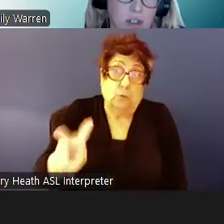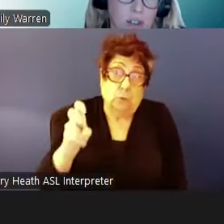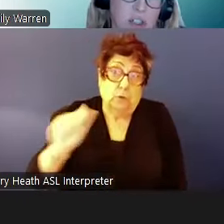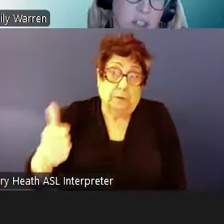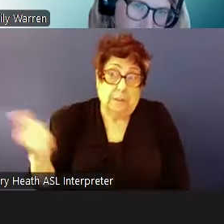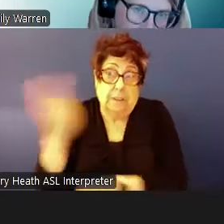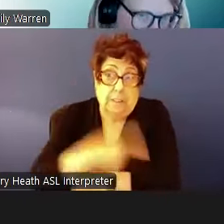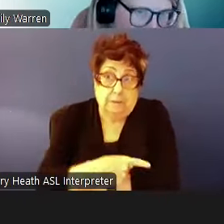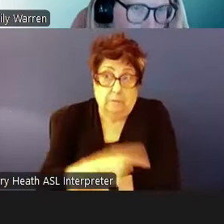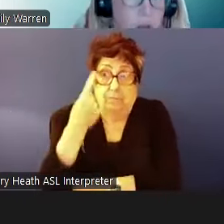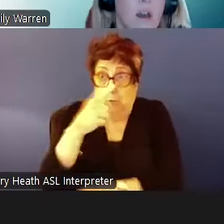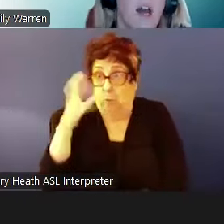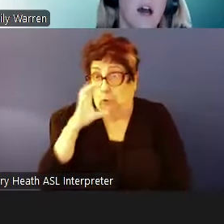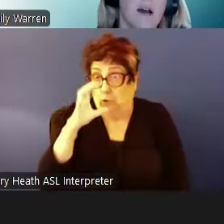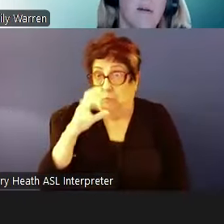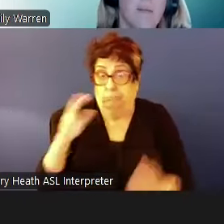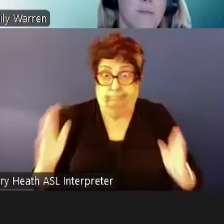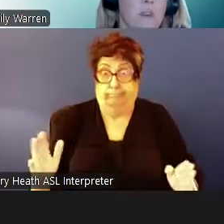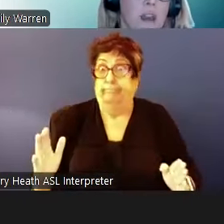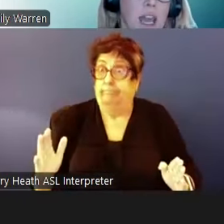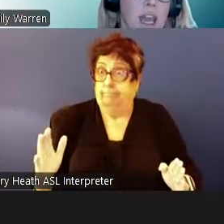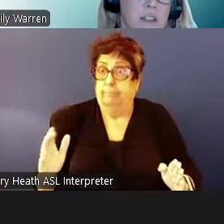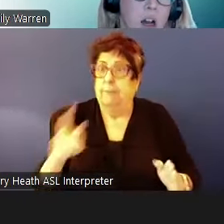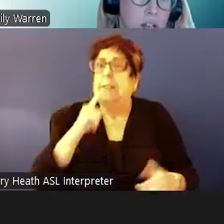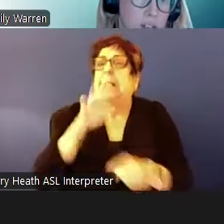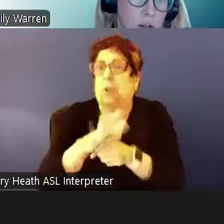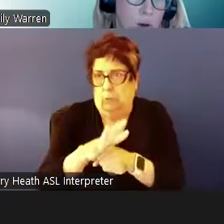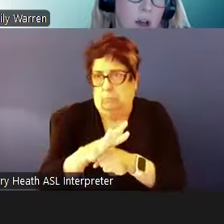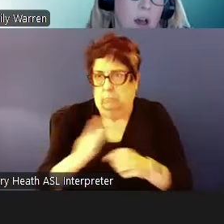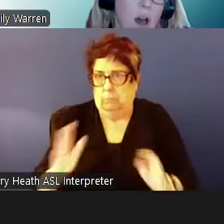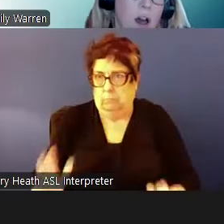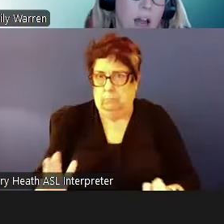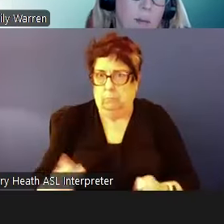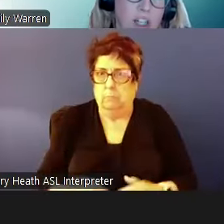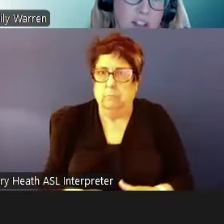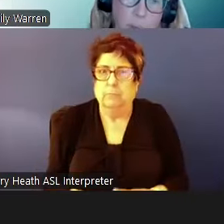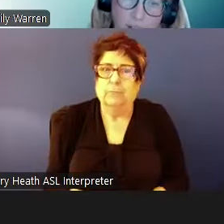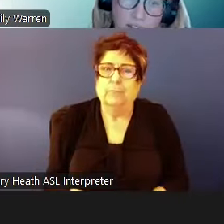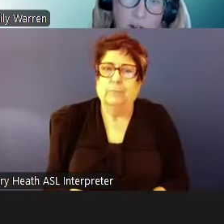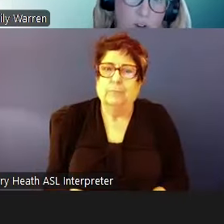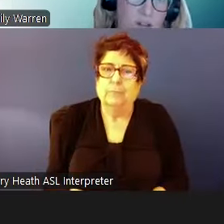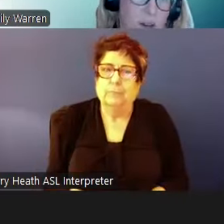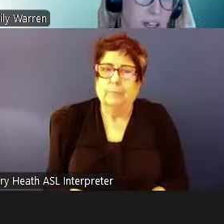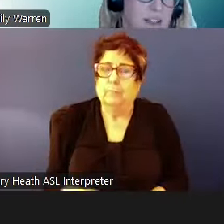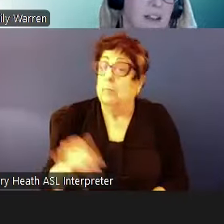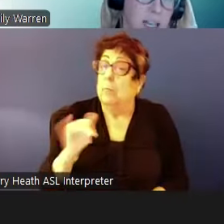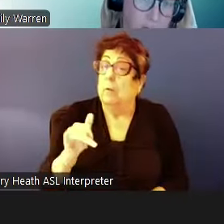essentially guaranteed. And also, I mentioned that briefing where the family gets a lot of